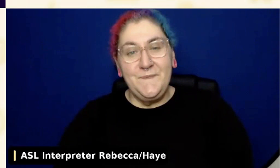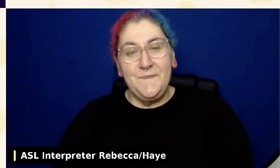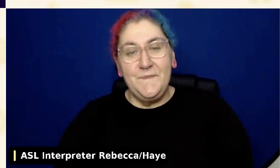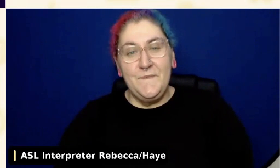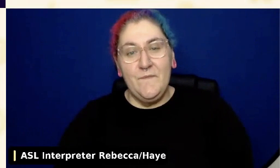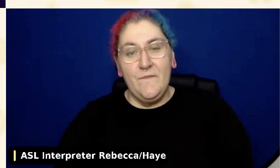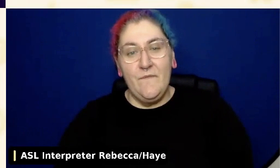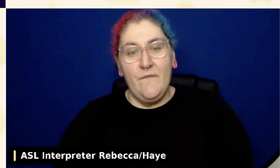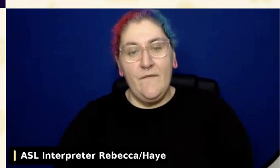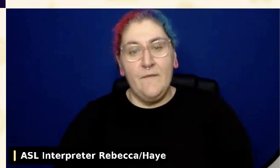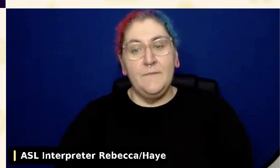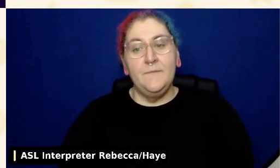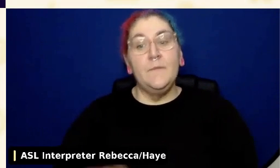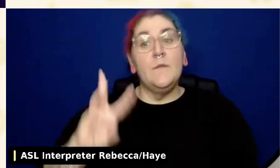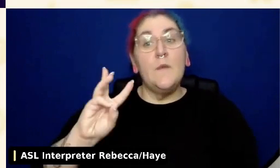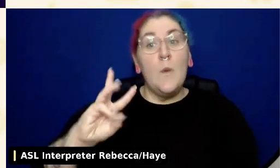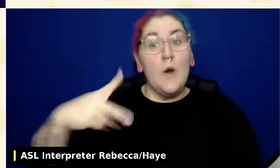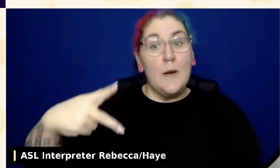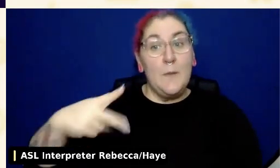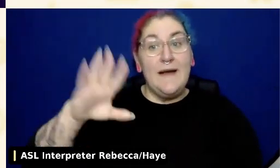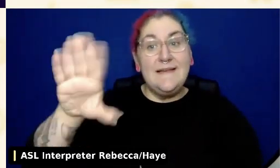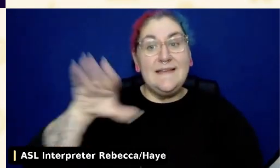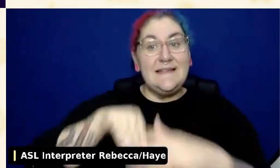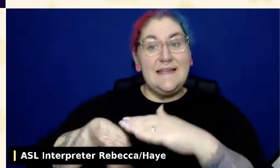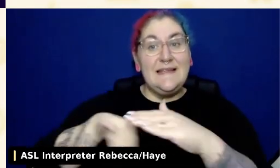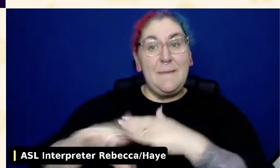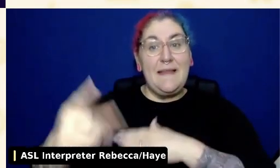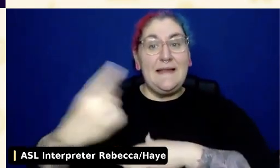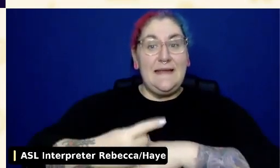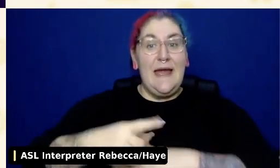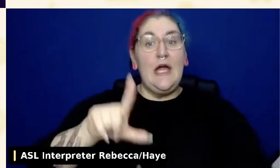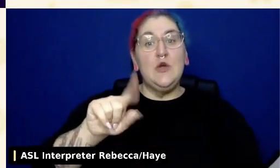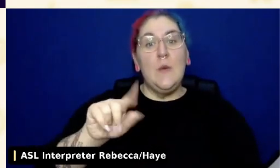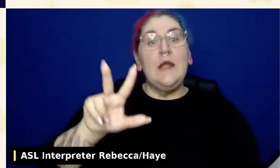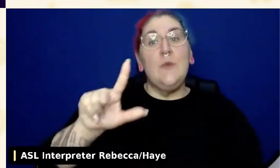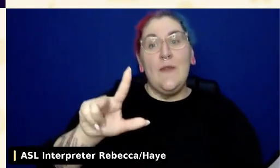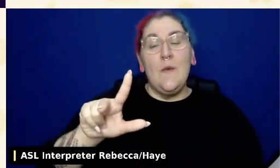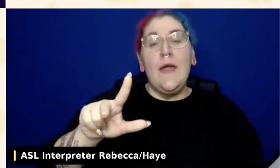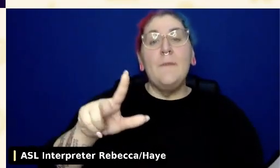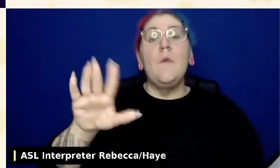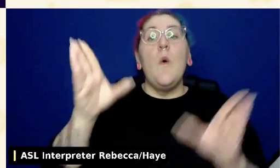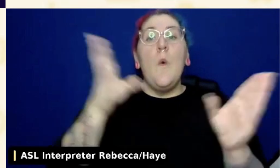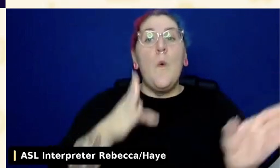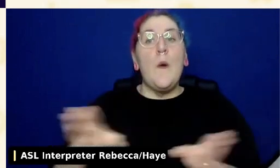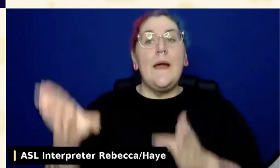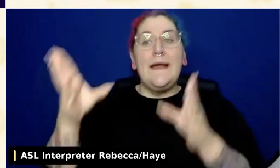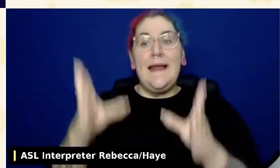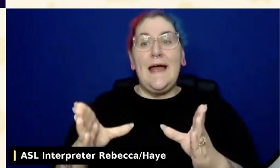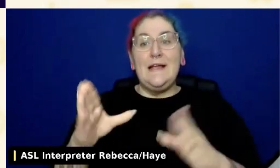WordPress Accessibility Day 2023, Organizer AMA. First off, Luna Barbara asks, if you were giving advice